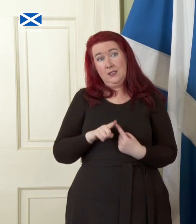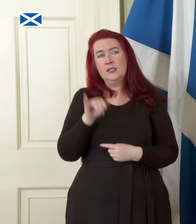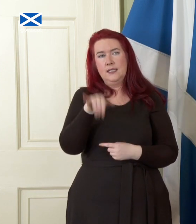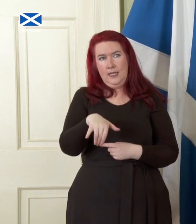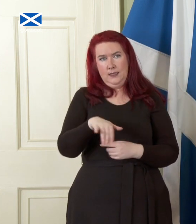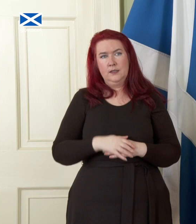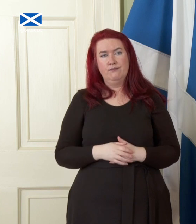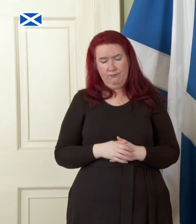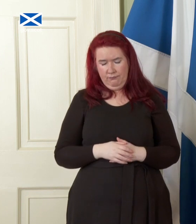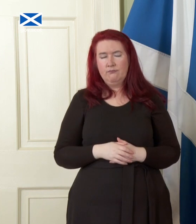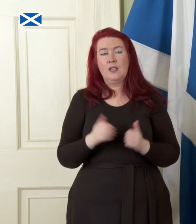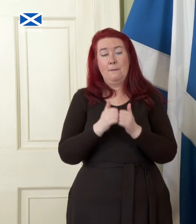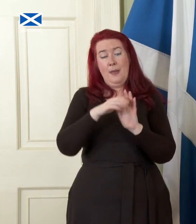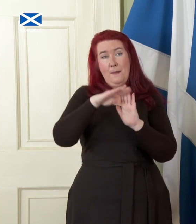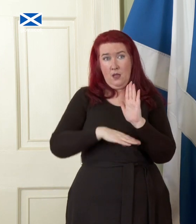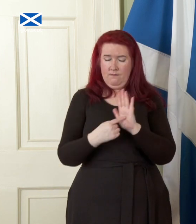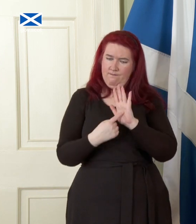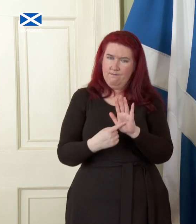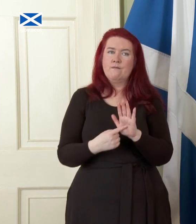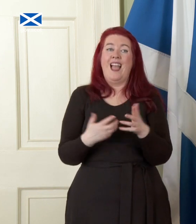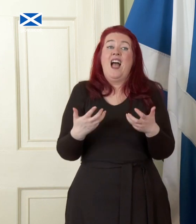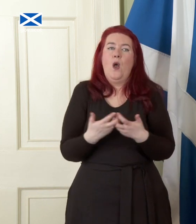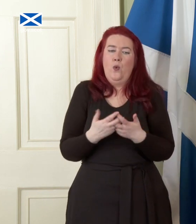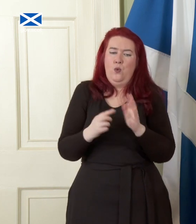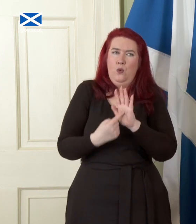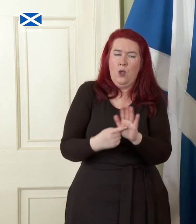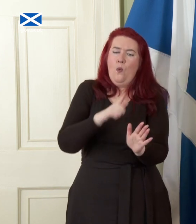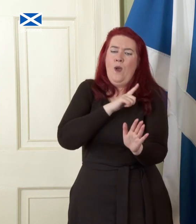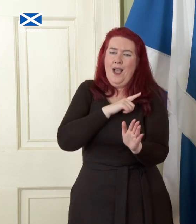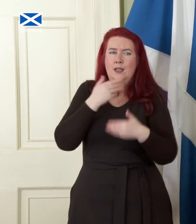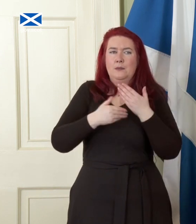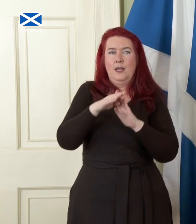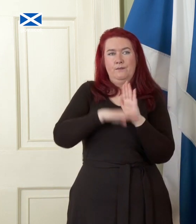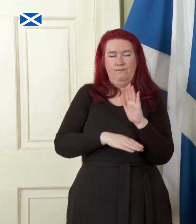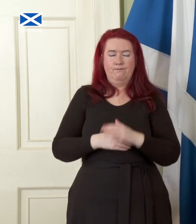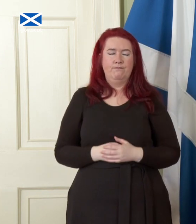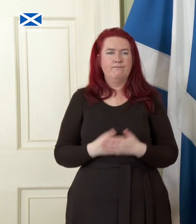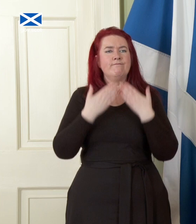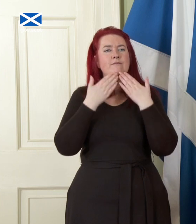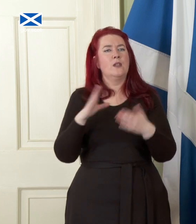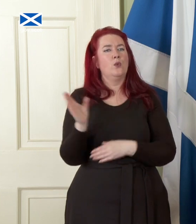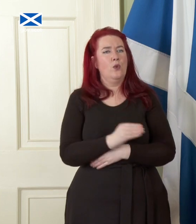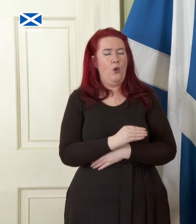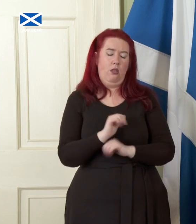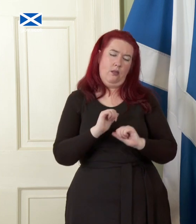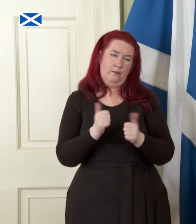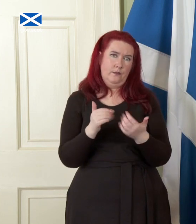and this paper sets out the how and the why. Thank you all very much indeed for listening.